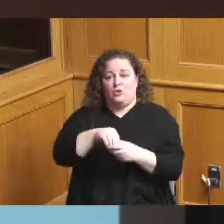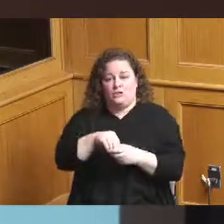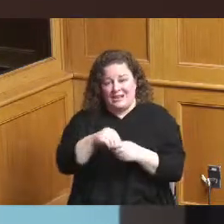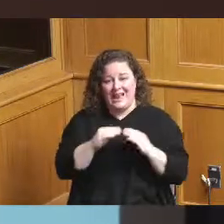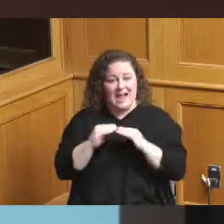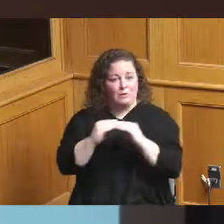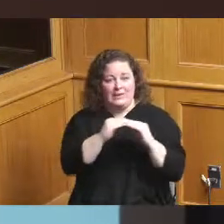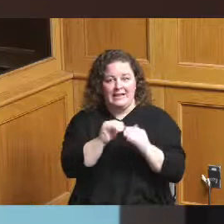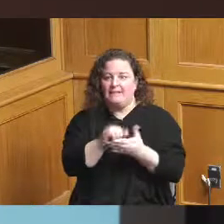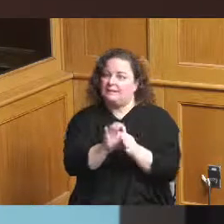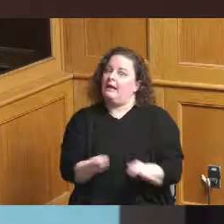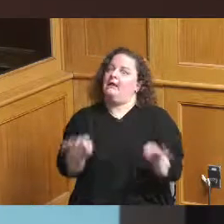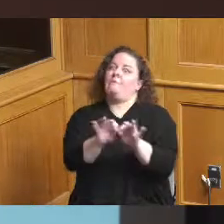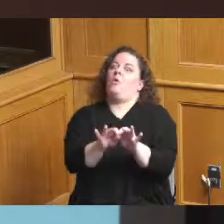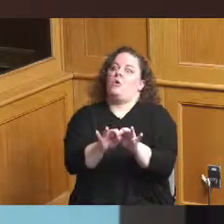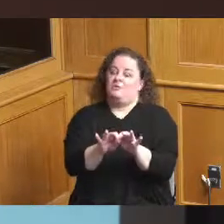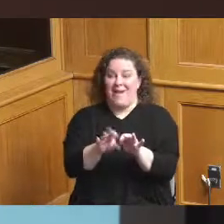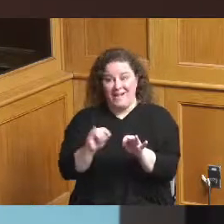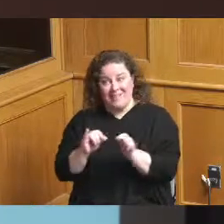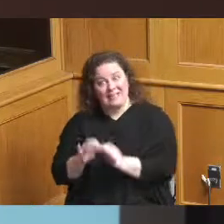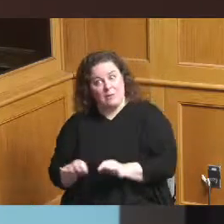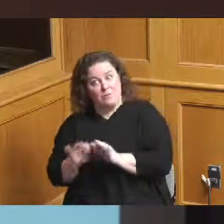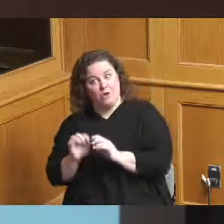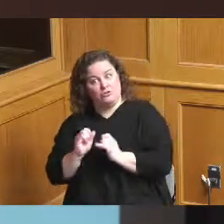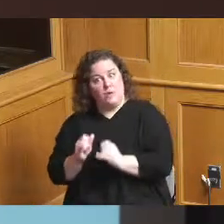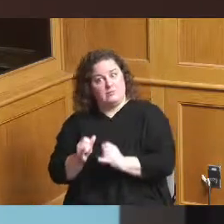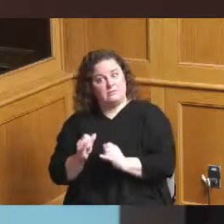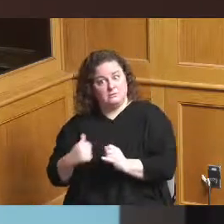it's something that's been important to three cities in our past will be important as we move